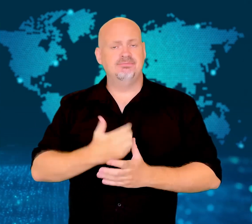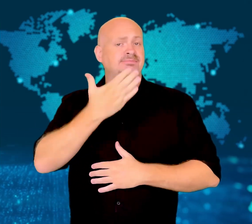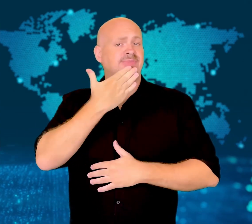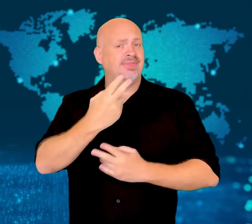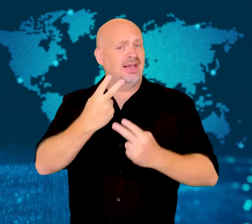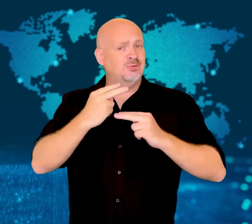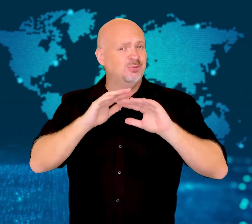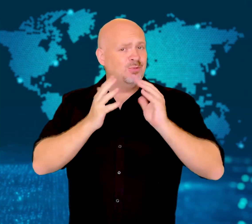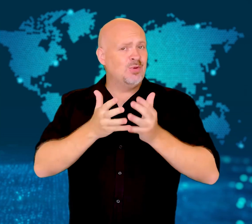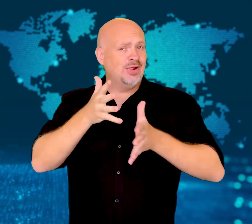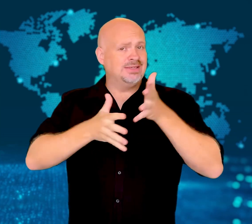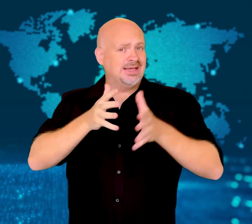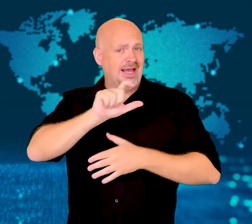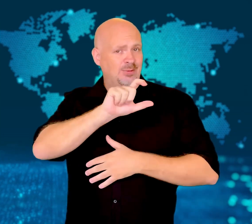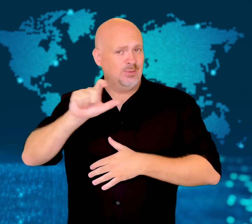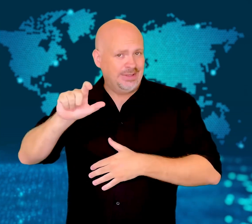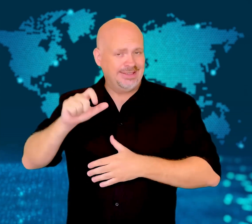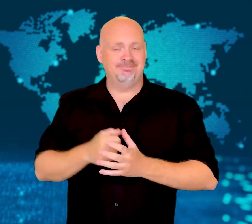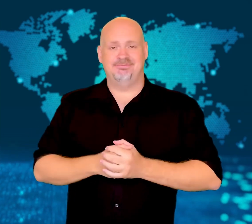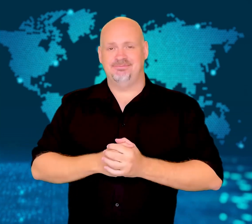Thank you for watching WorldSign Week.